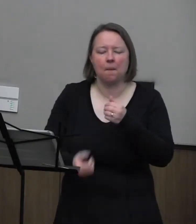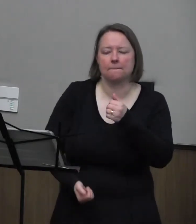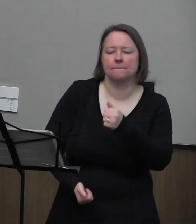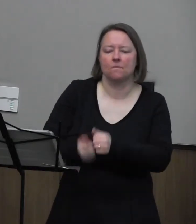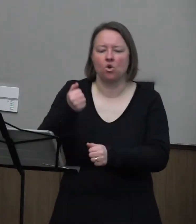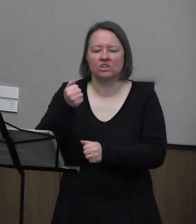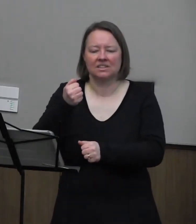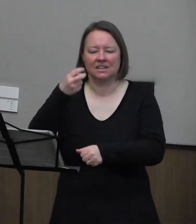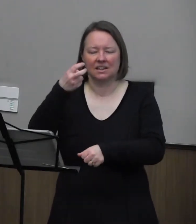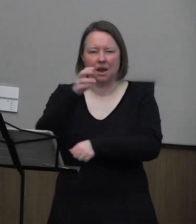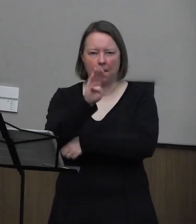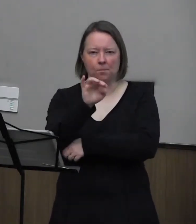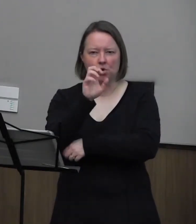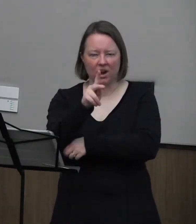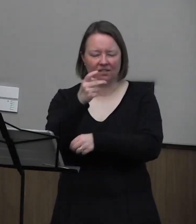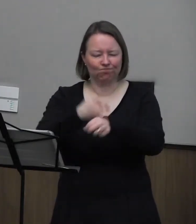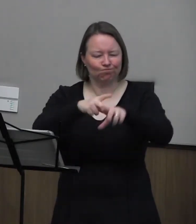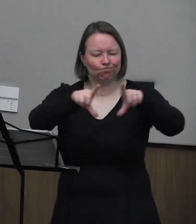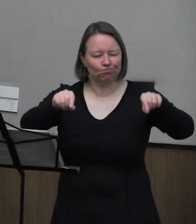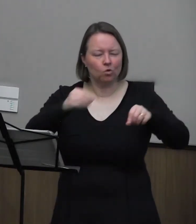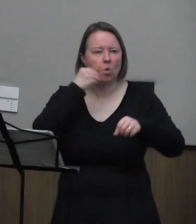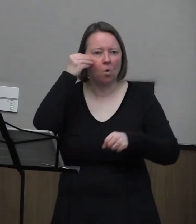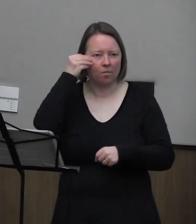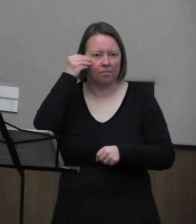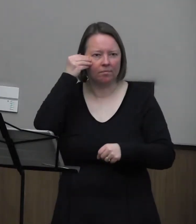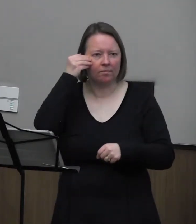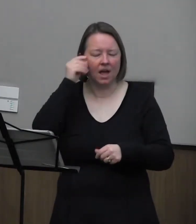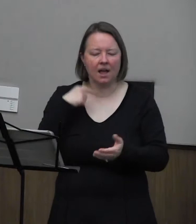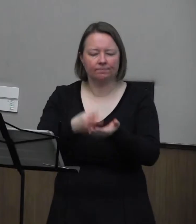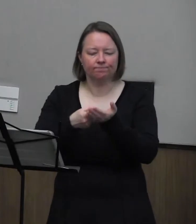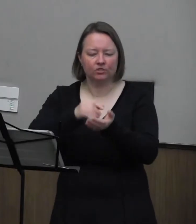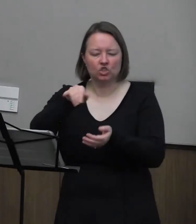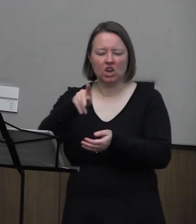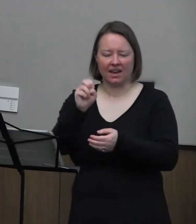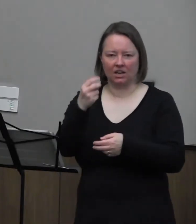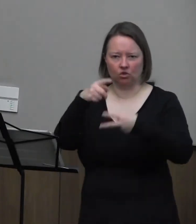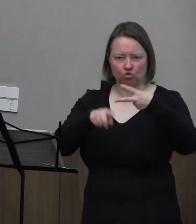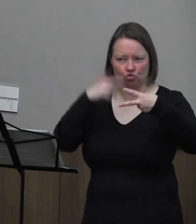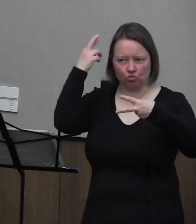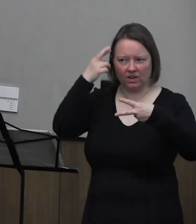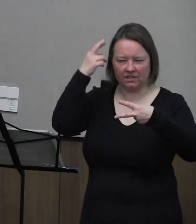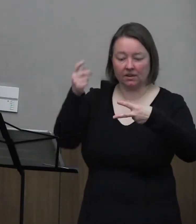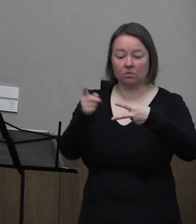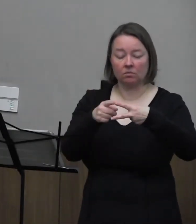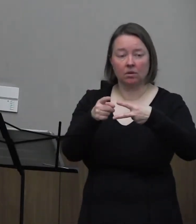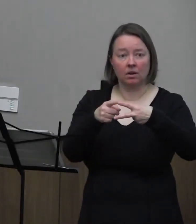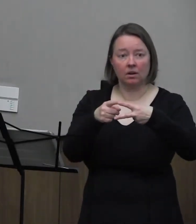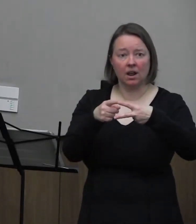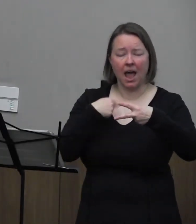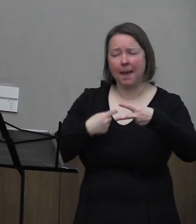home. I bring up Jackie for two reasons. First, because I miss her.